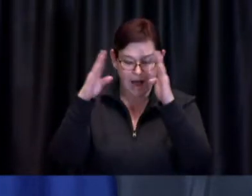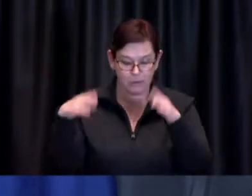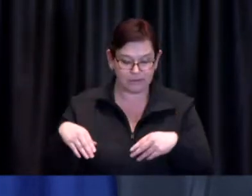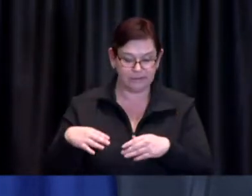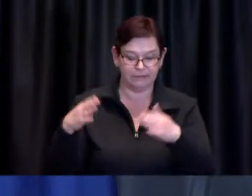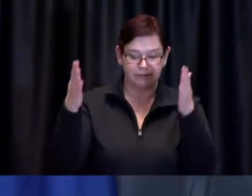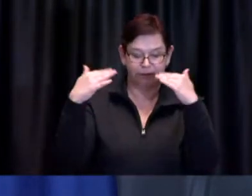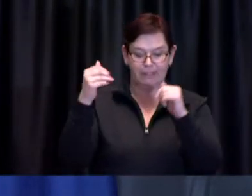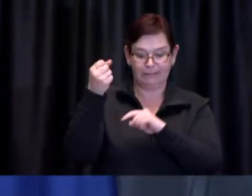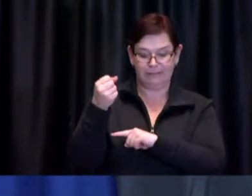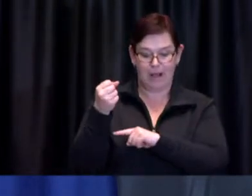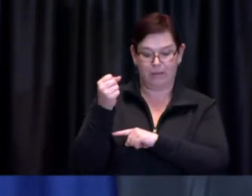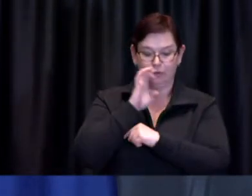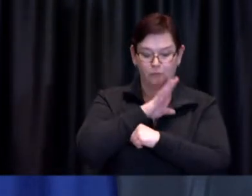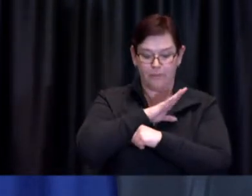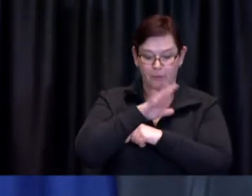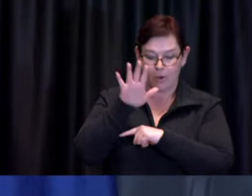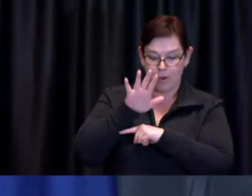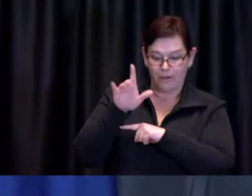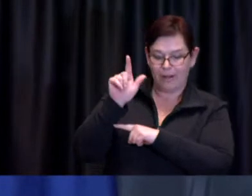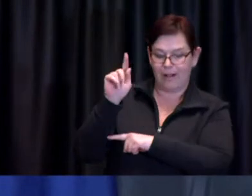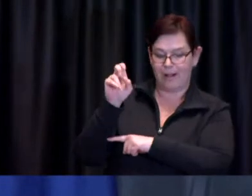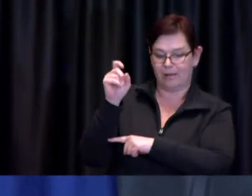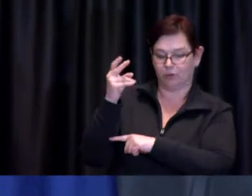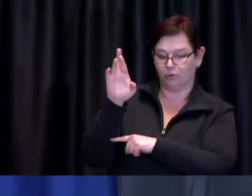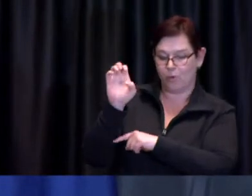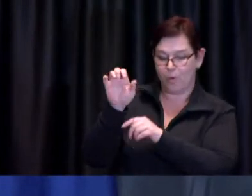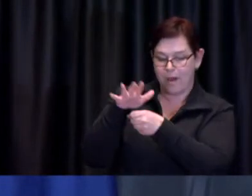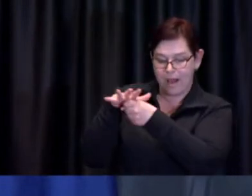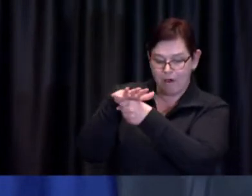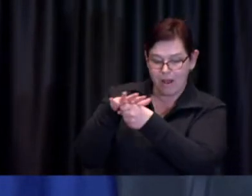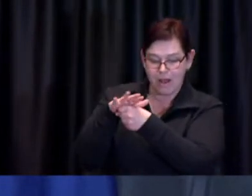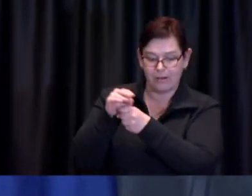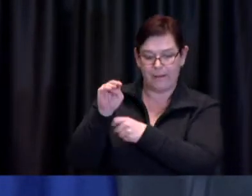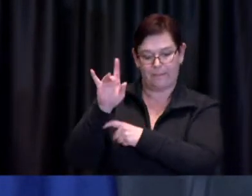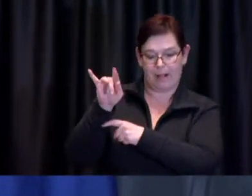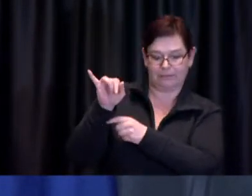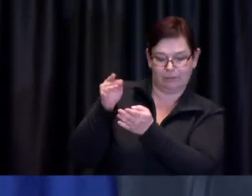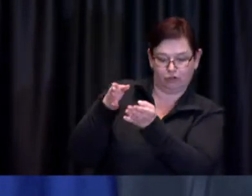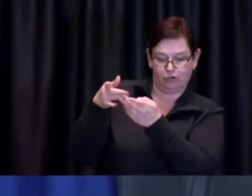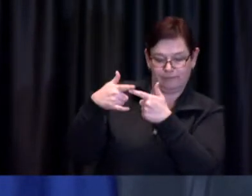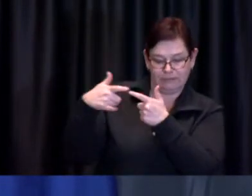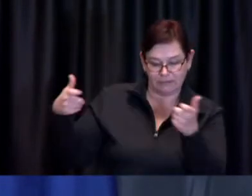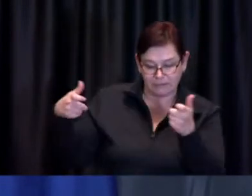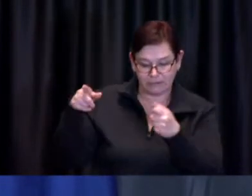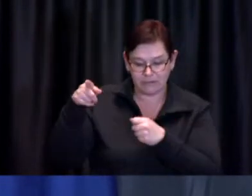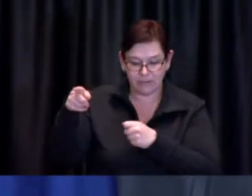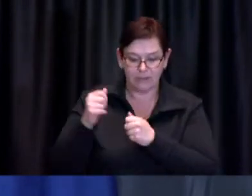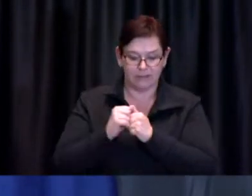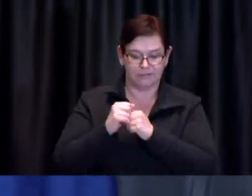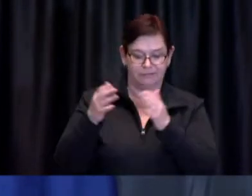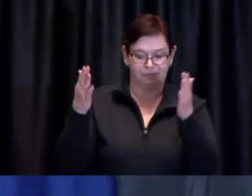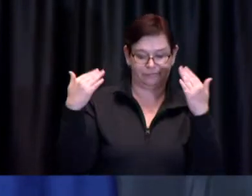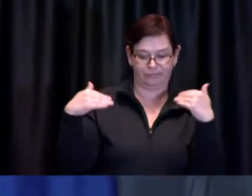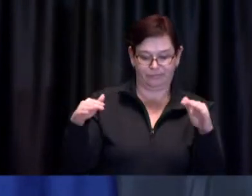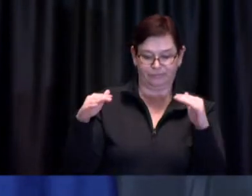And in south Scarborough Scarborough Centre for Healthy Communities. York West Pelham the Syme Woolner Neighbourhood and Family Centre.